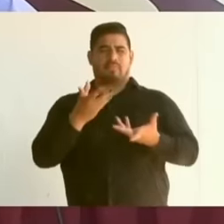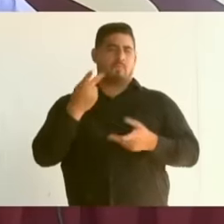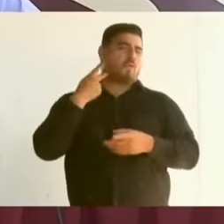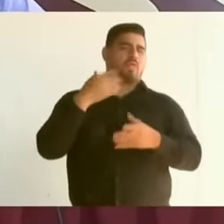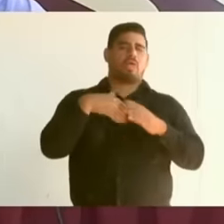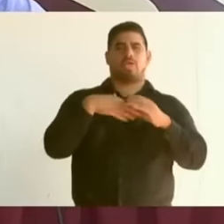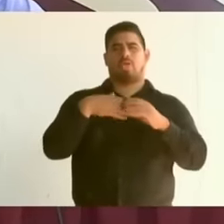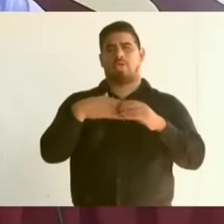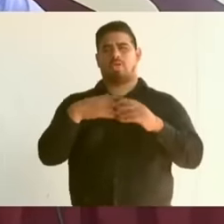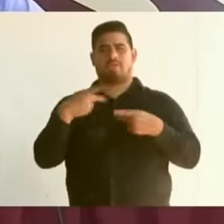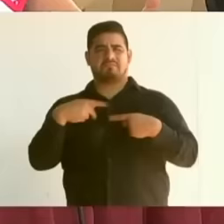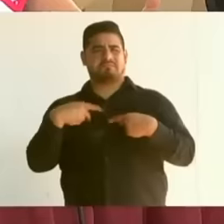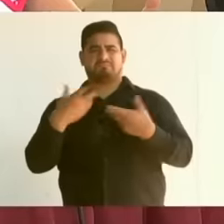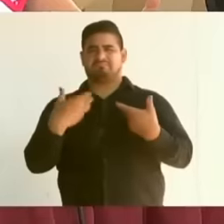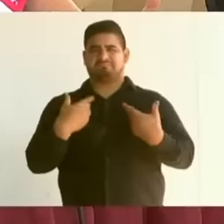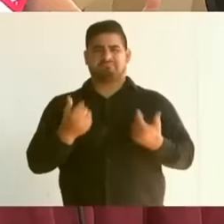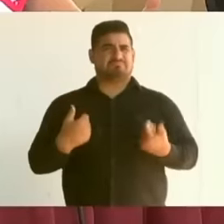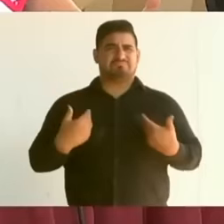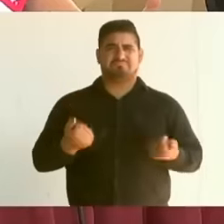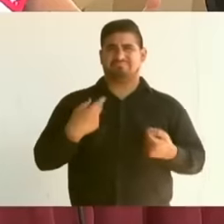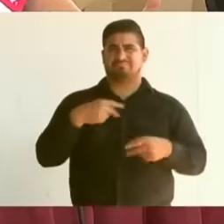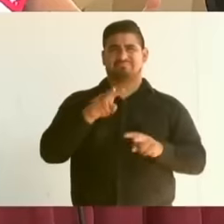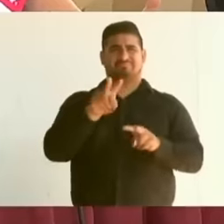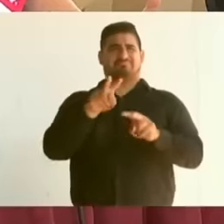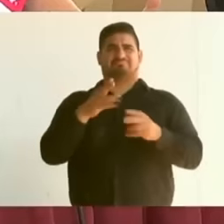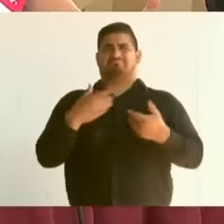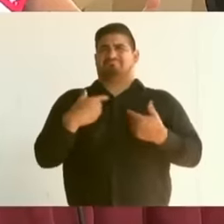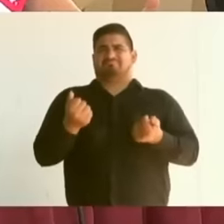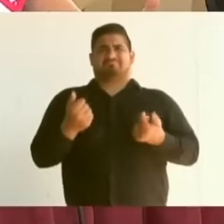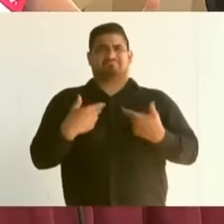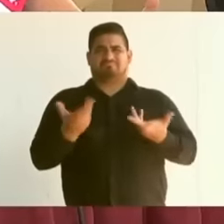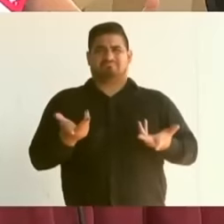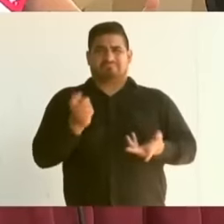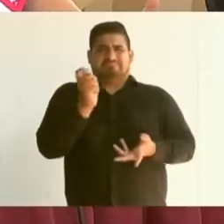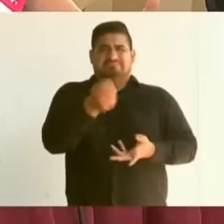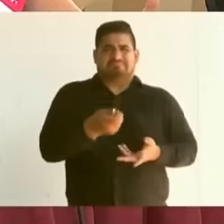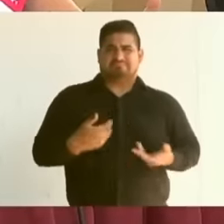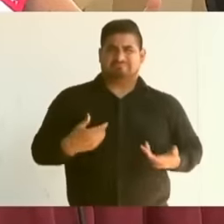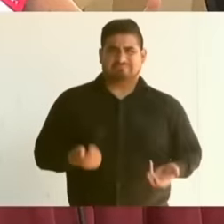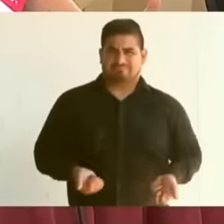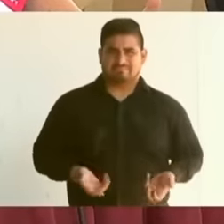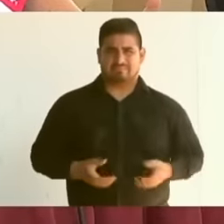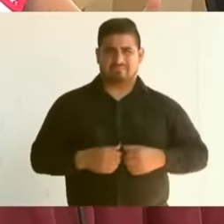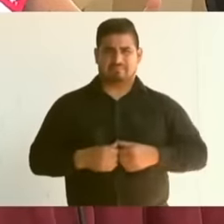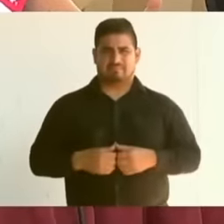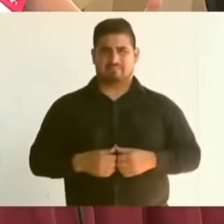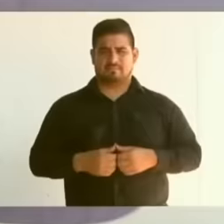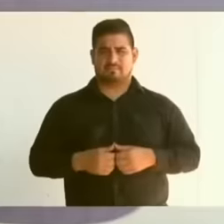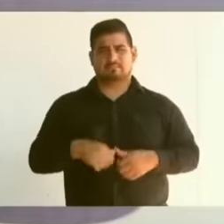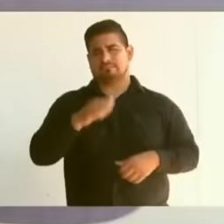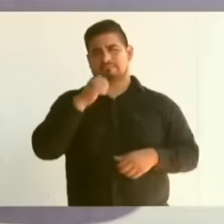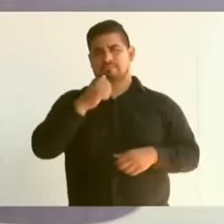and they couldn't understand anything nothing pure bullshit pure choro